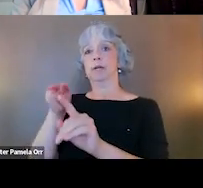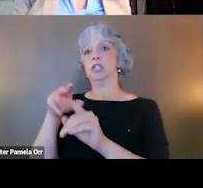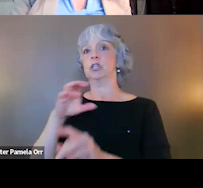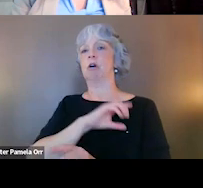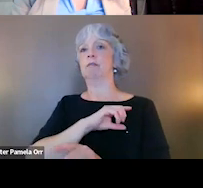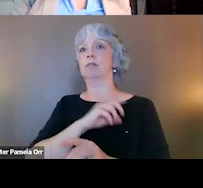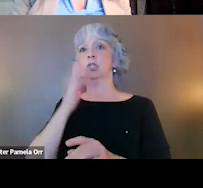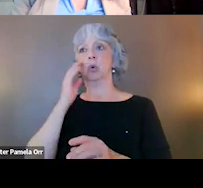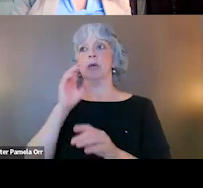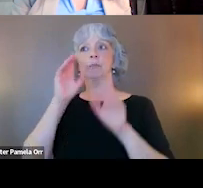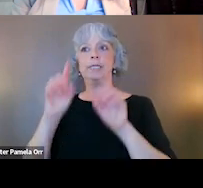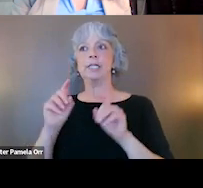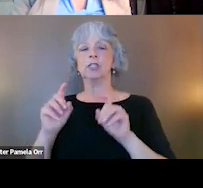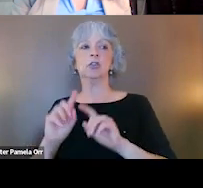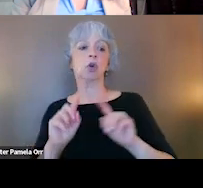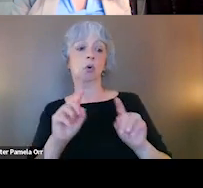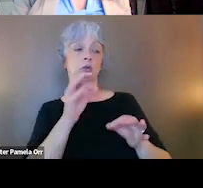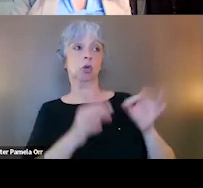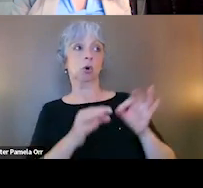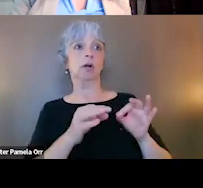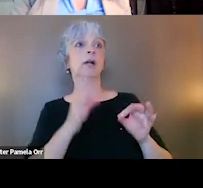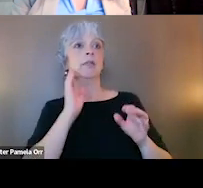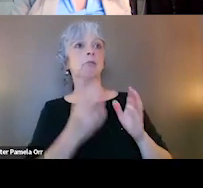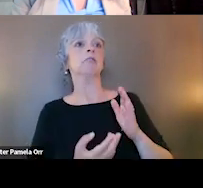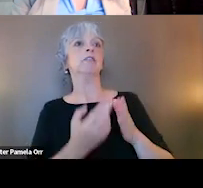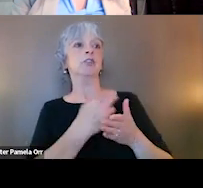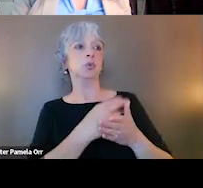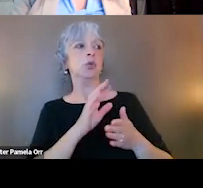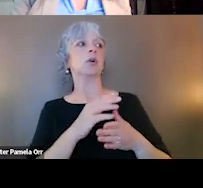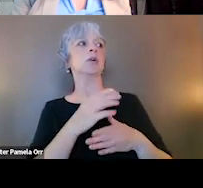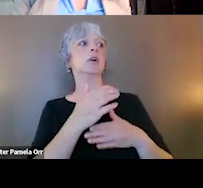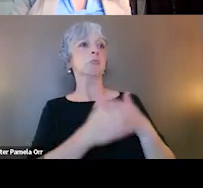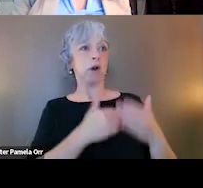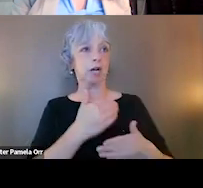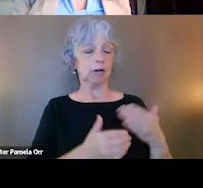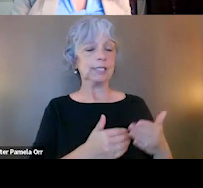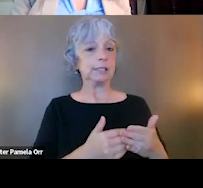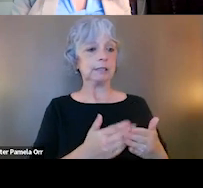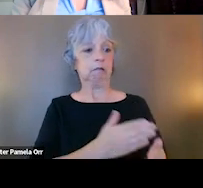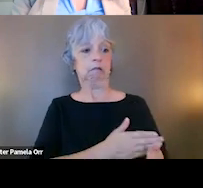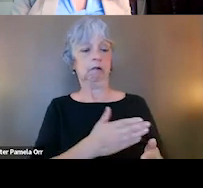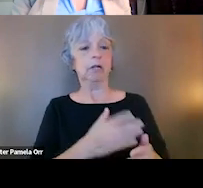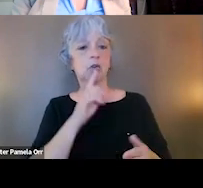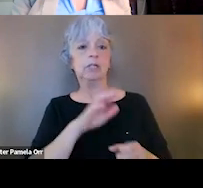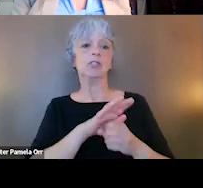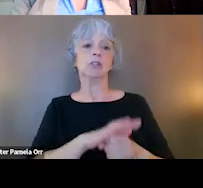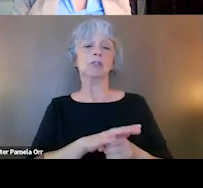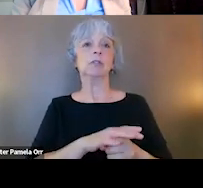or showing up to court where you know there's gonna be a review of your treatment progress, can be really stressful, especially since historically